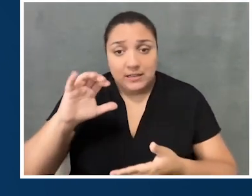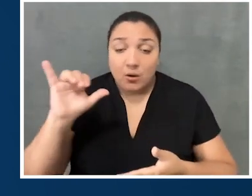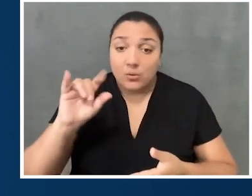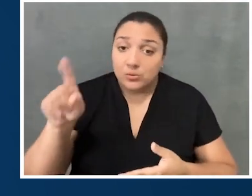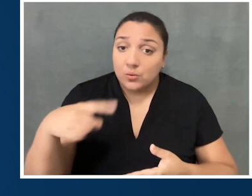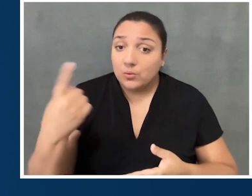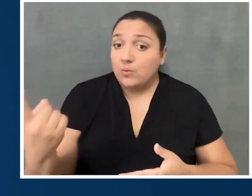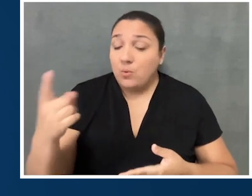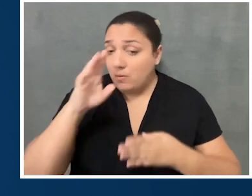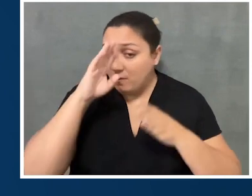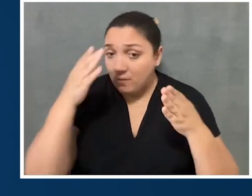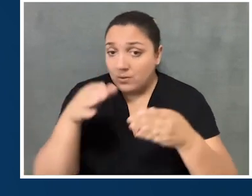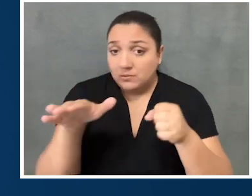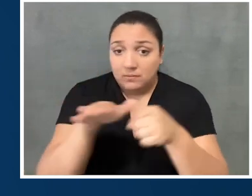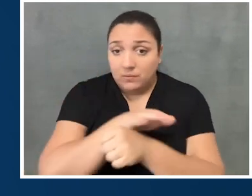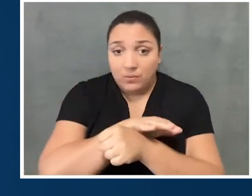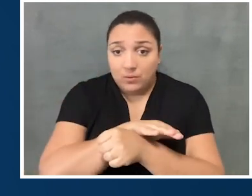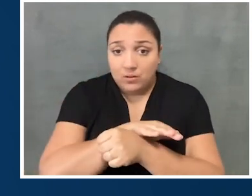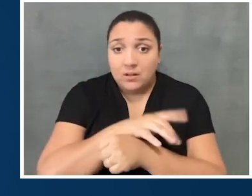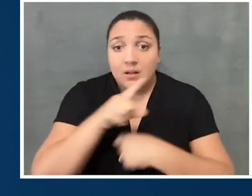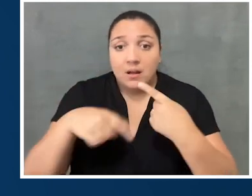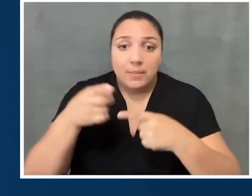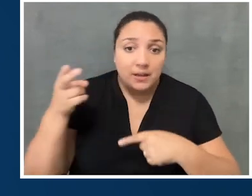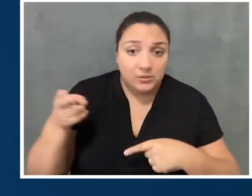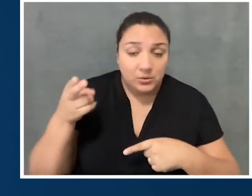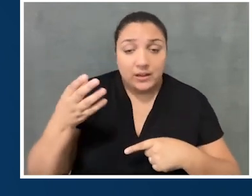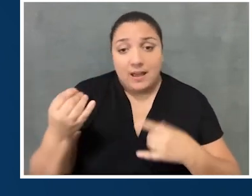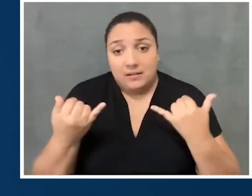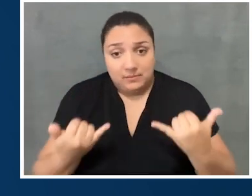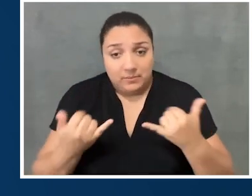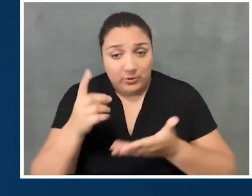that focuses solely on historical and contemporary design.